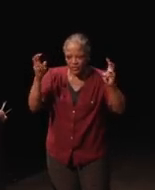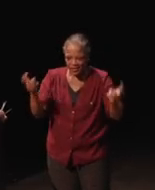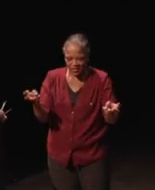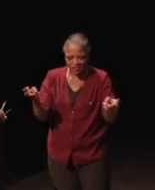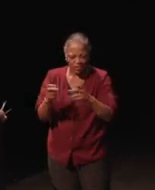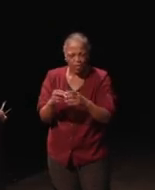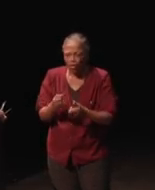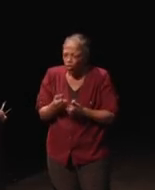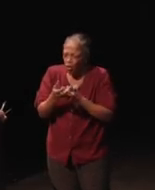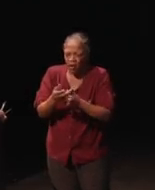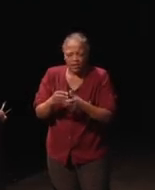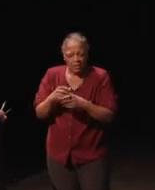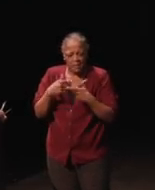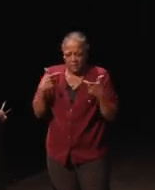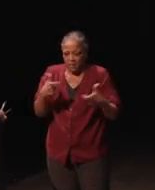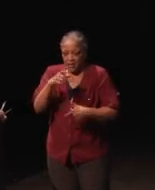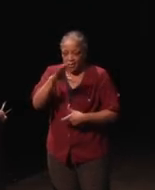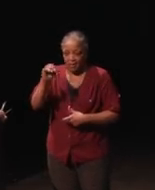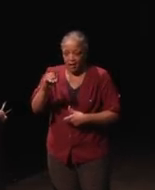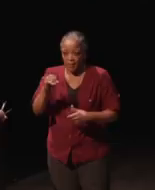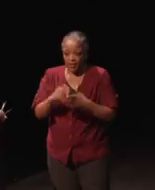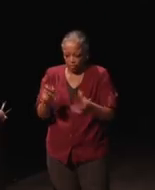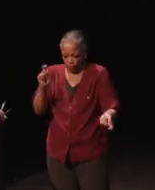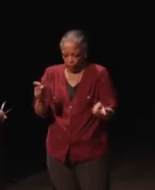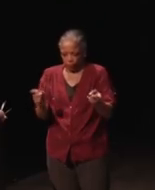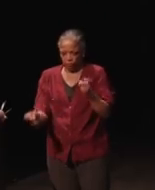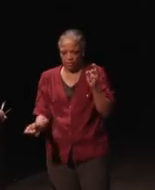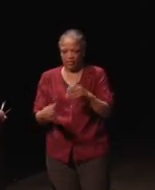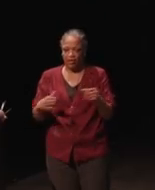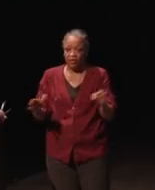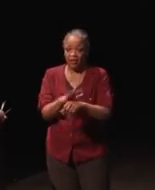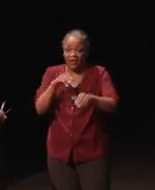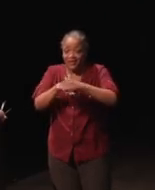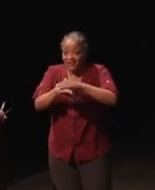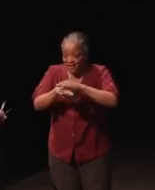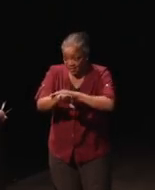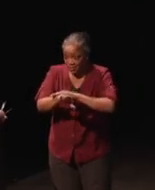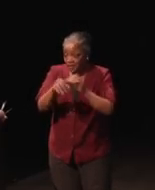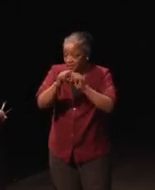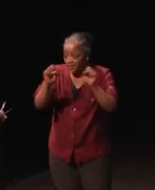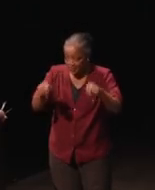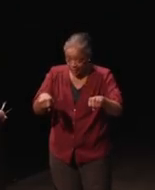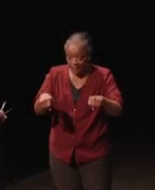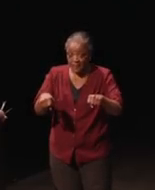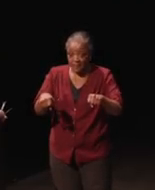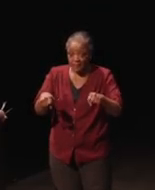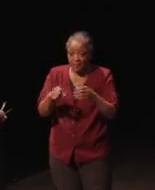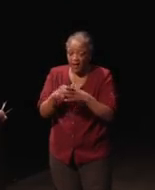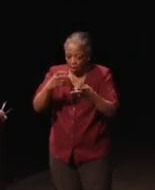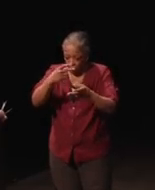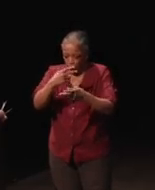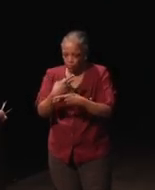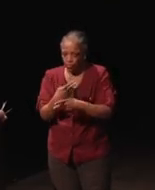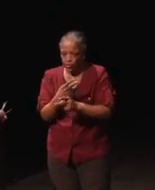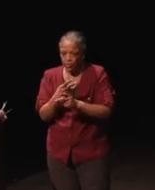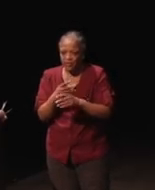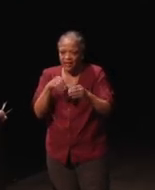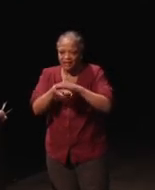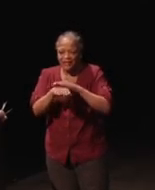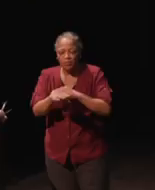major companies to revamp their entire accessibility systems and produced accessible products that